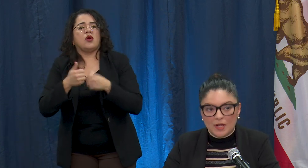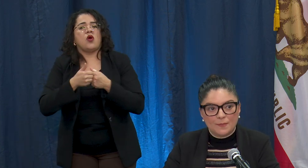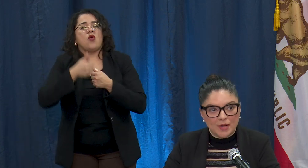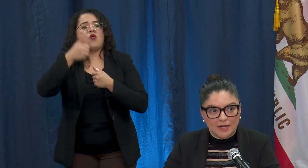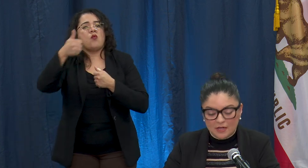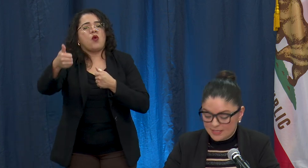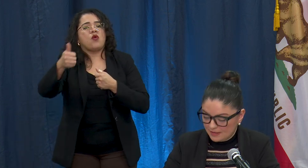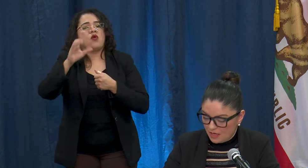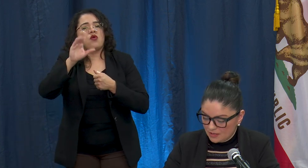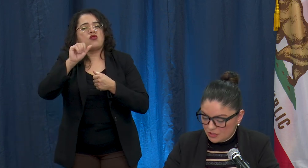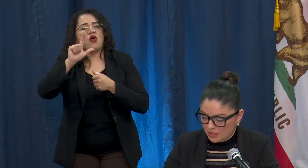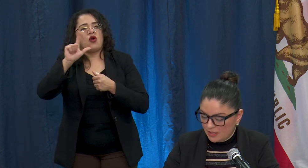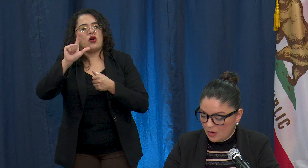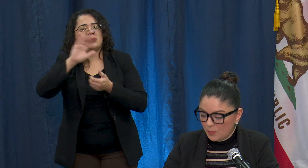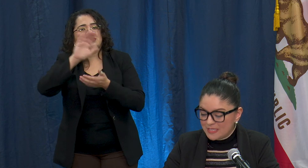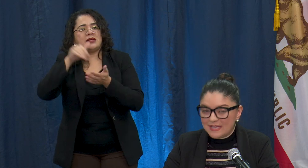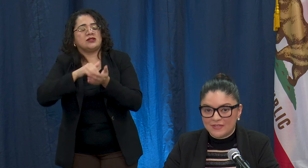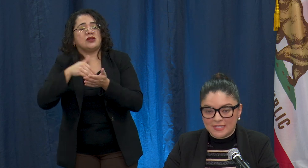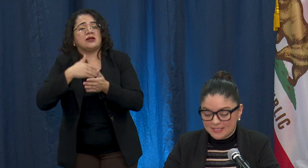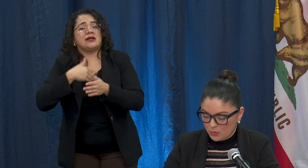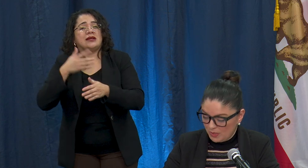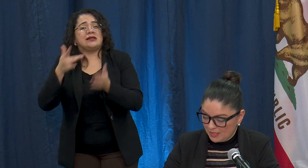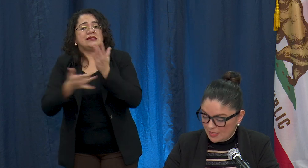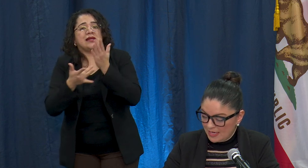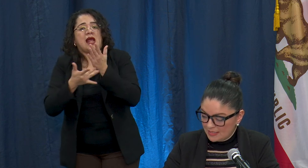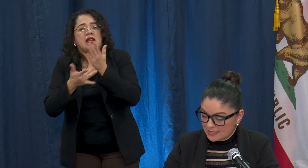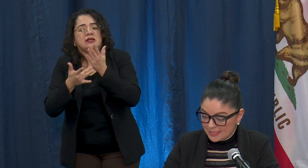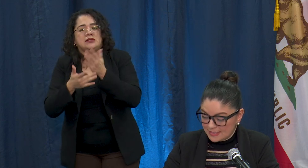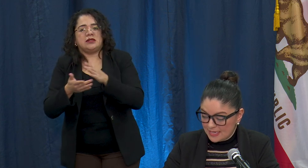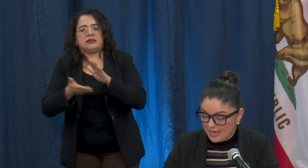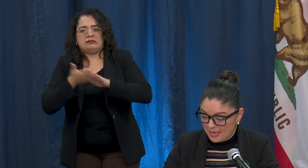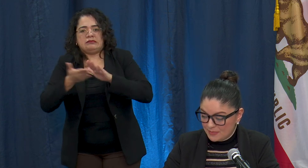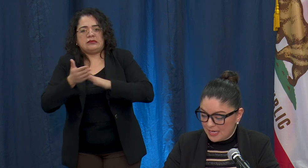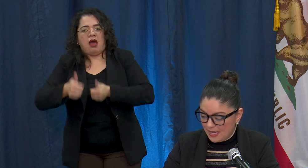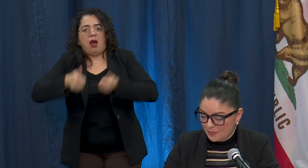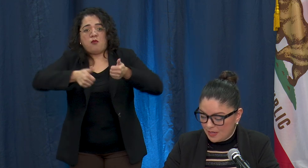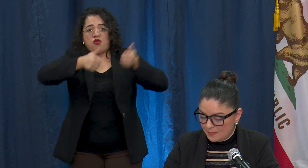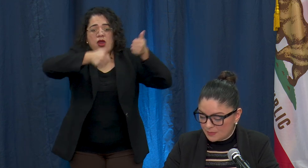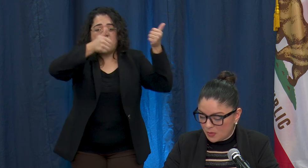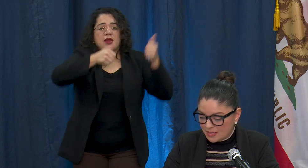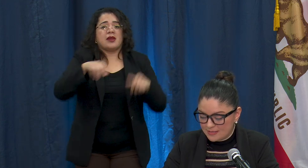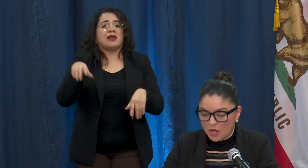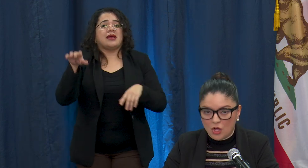upgrading our technology, open 7 days a week from 6 a.m. to 8 p.m. to process all